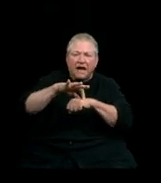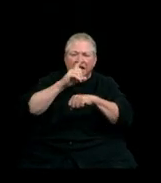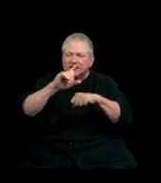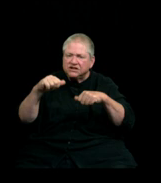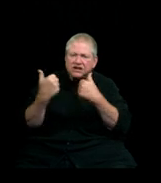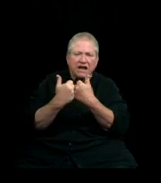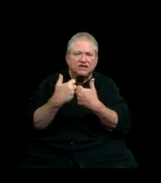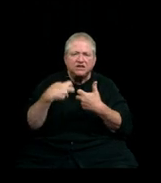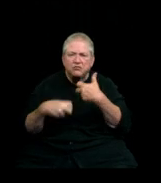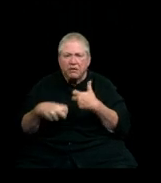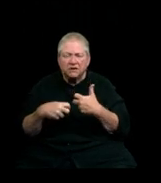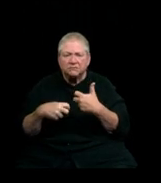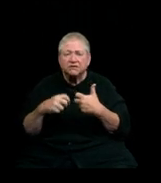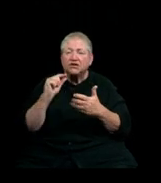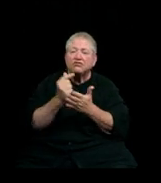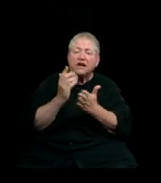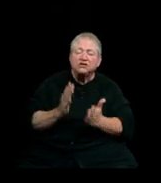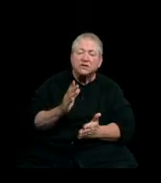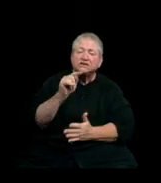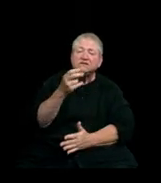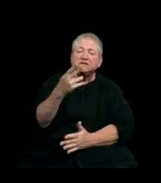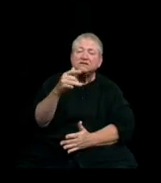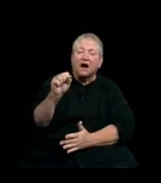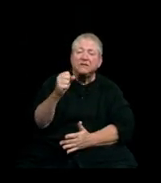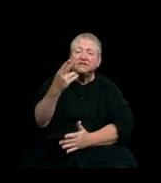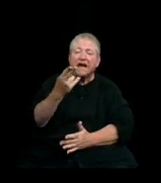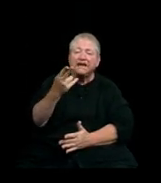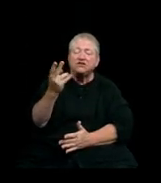Graduates, Thomas H. Huxley had a few words of advice for you,